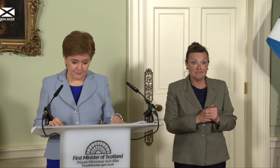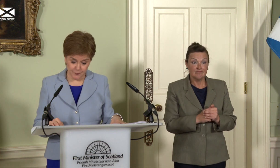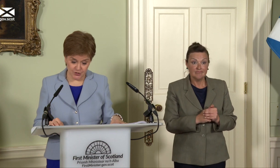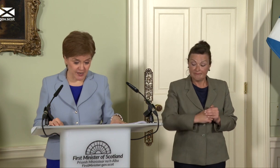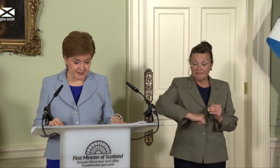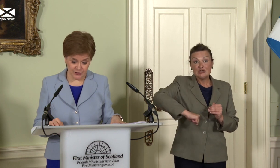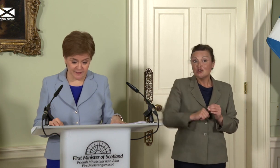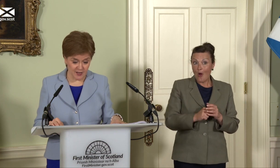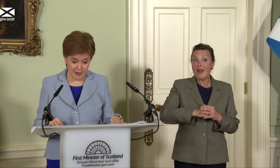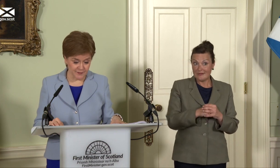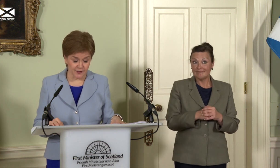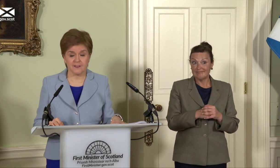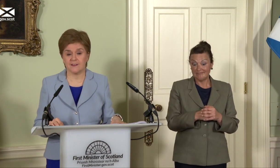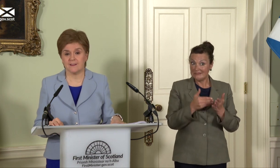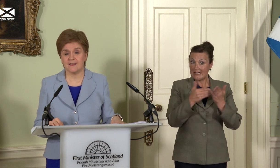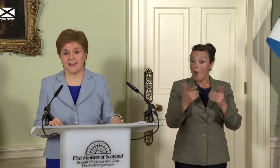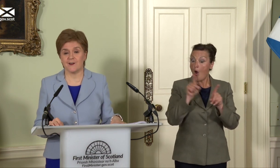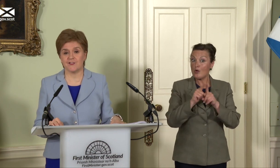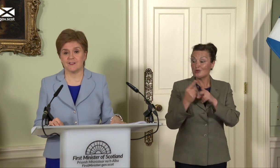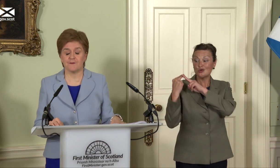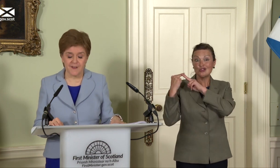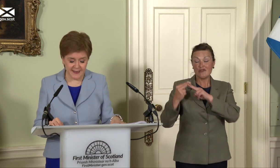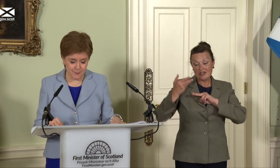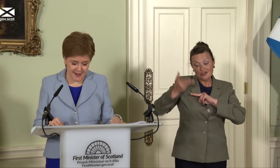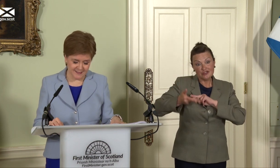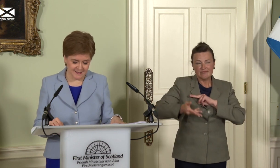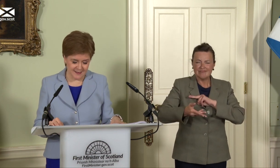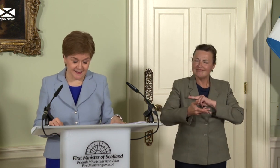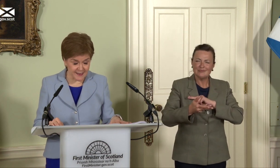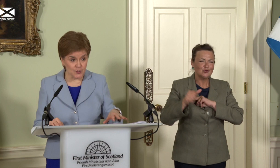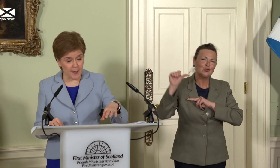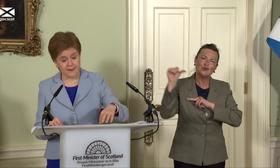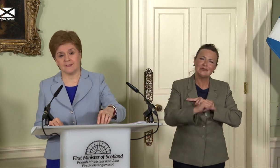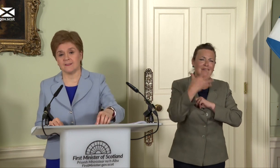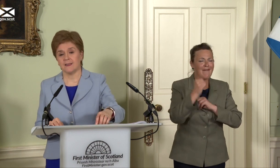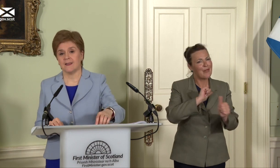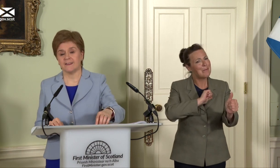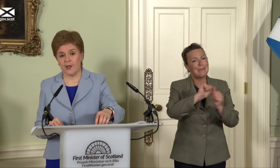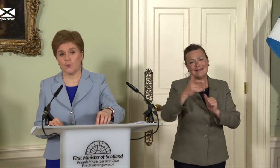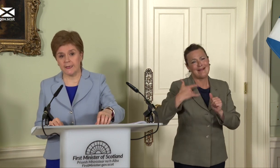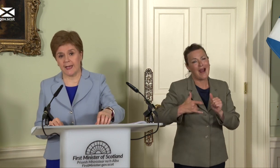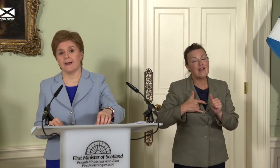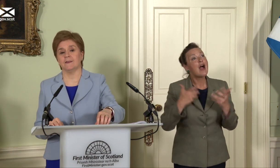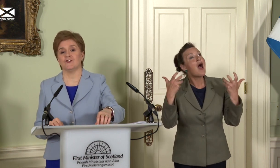for the generations that come after us - deserves the very best. And independence is how we can